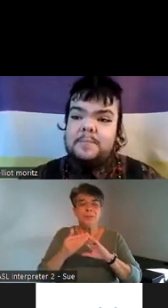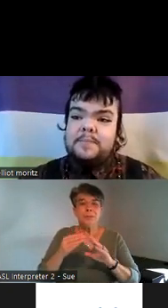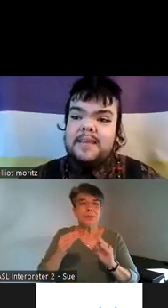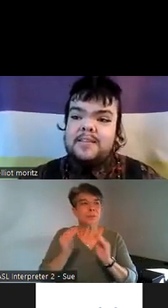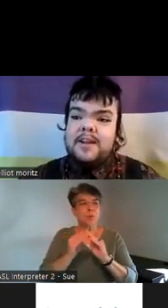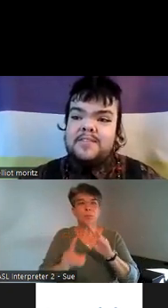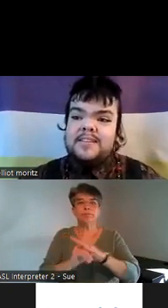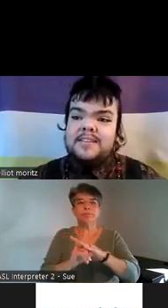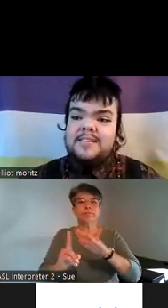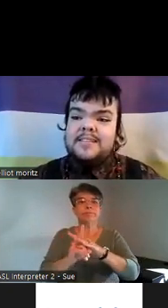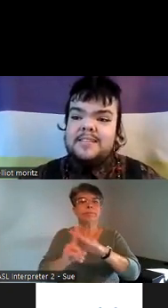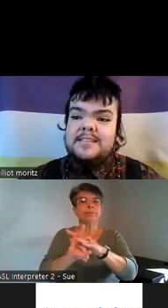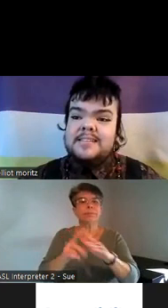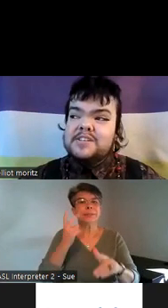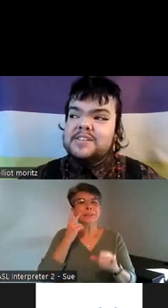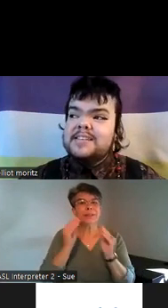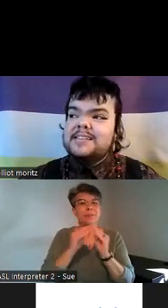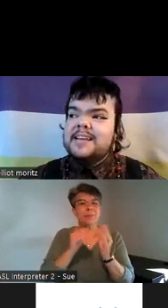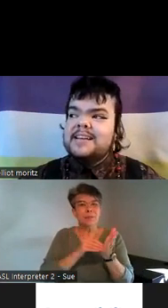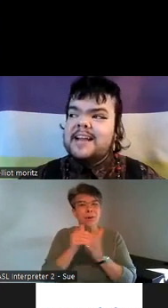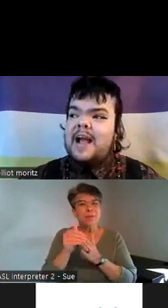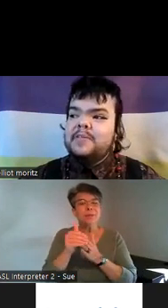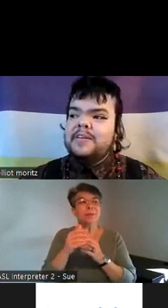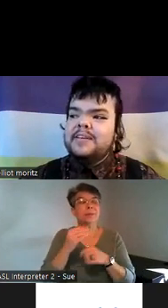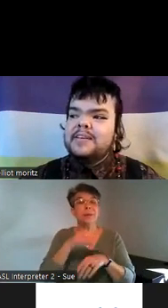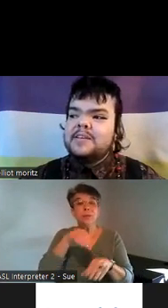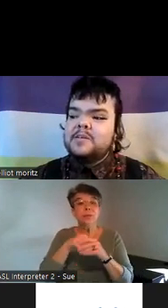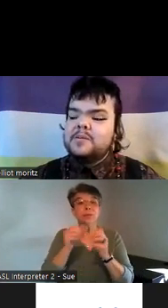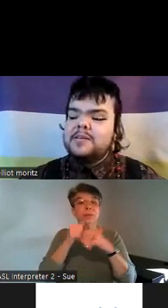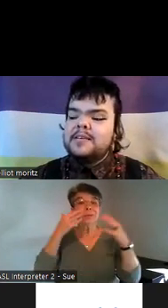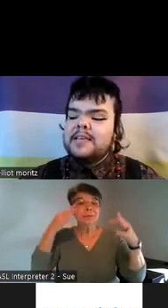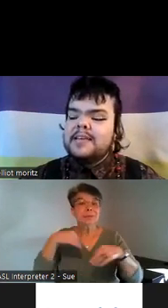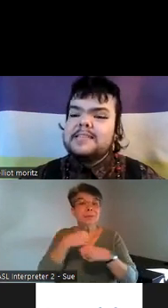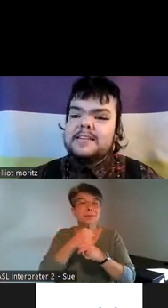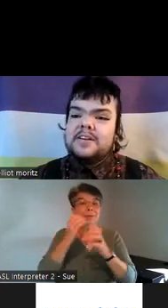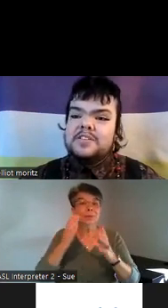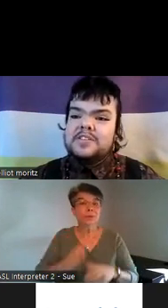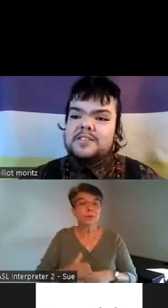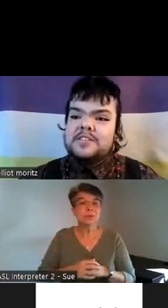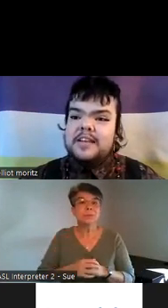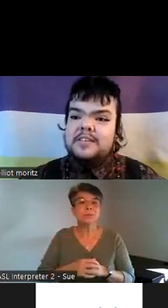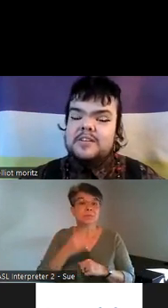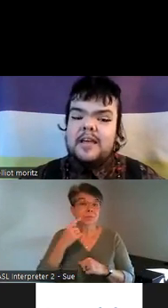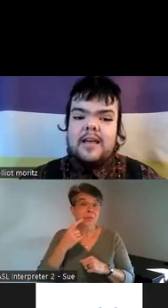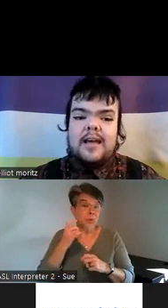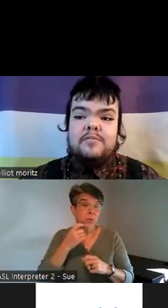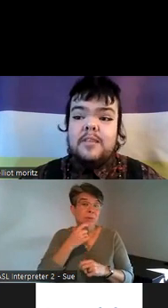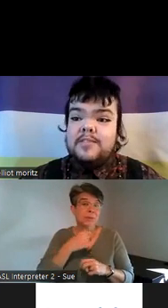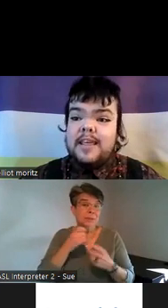um in a lot of the decisions and and how the like Kingston culture has changed I've loved